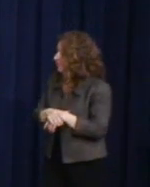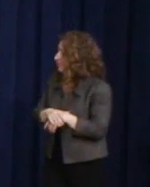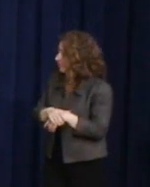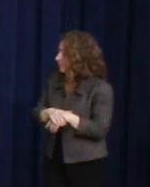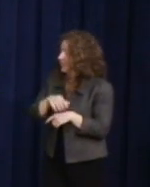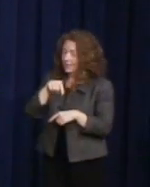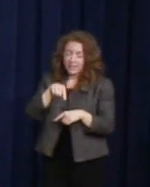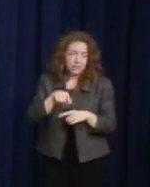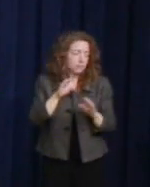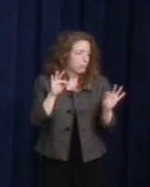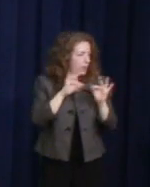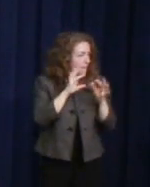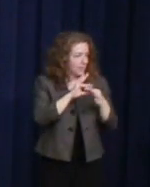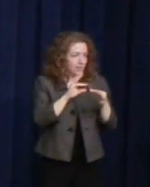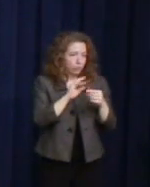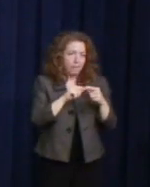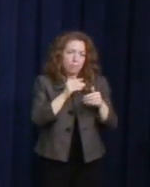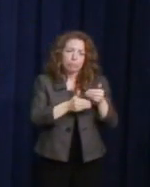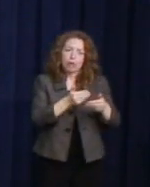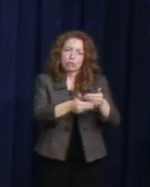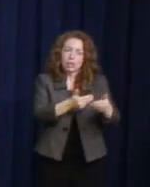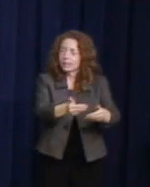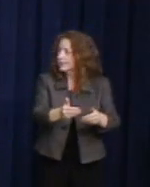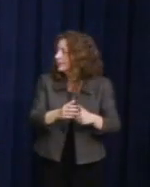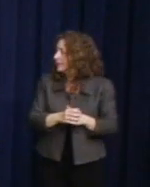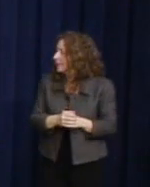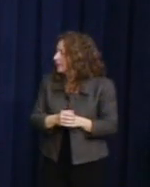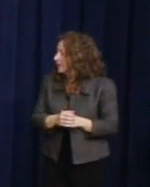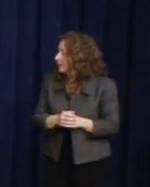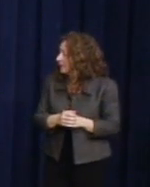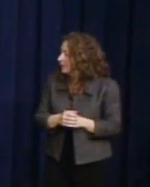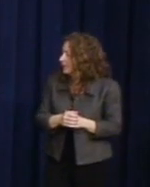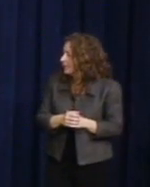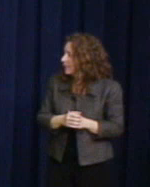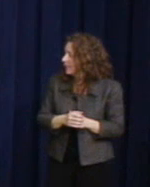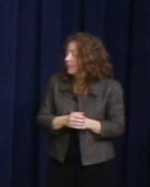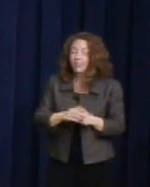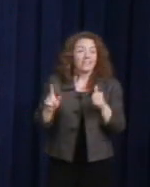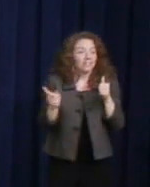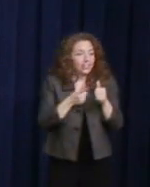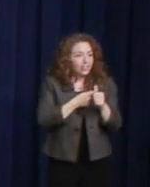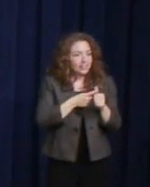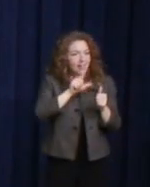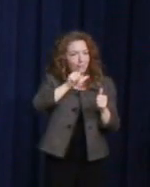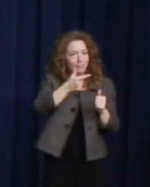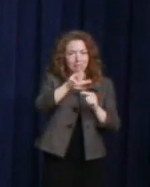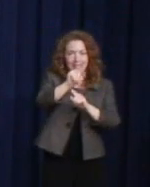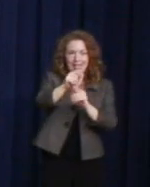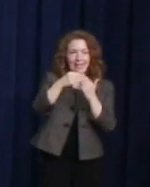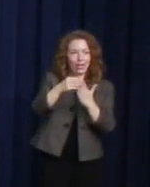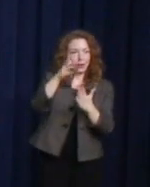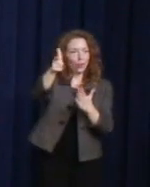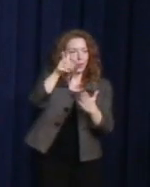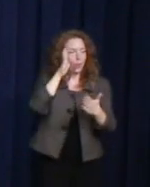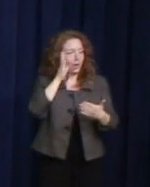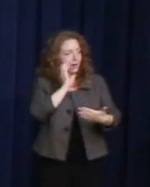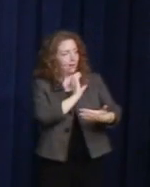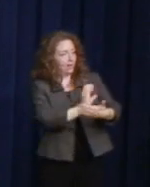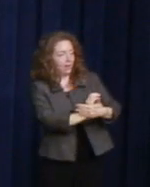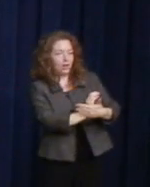The first LGBT leader, first LGBT leader, commemorated on a stamp. And appropriately, it is Harvey Milk.